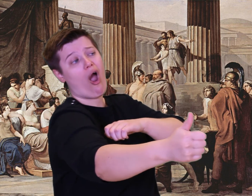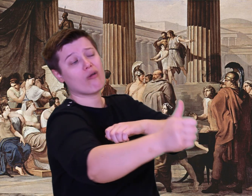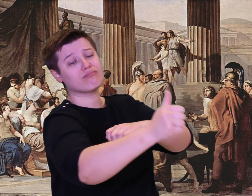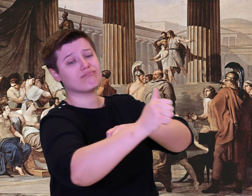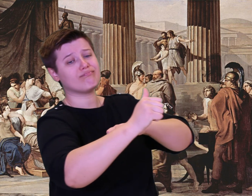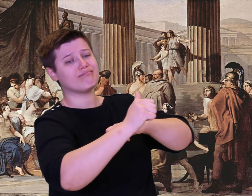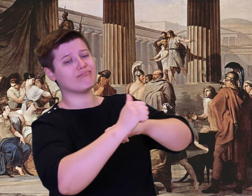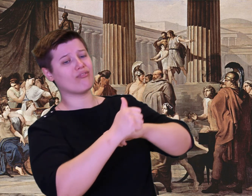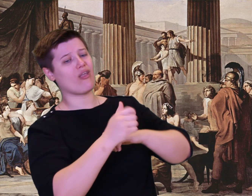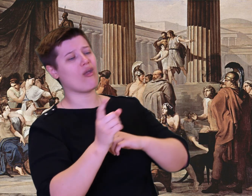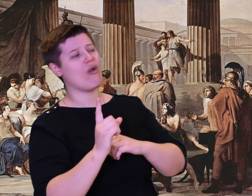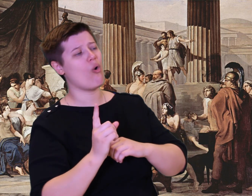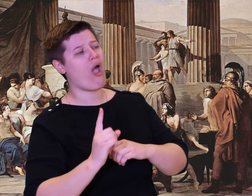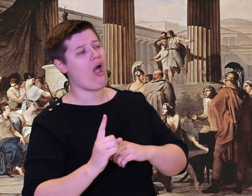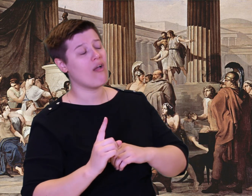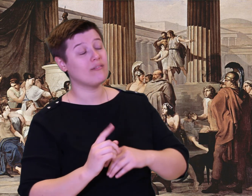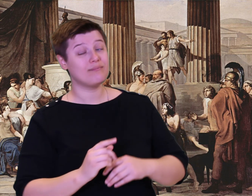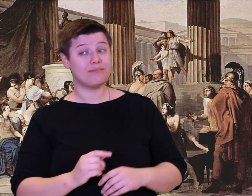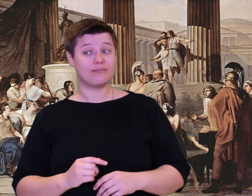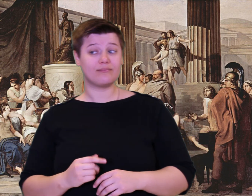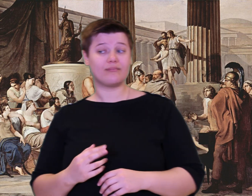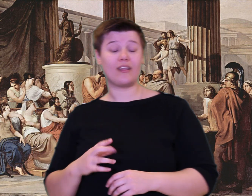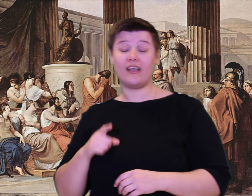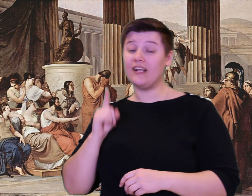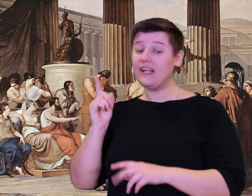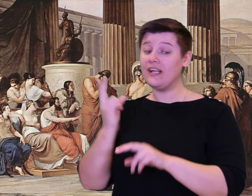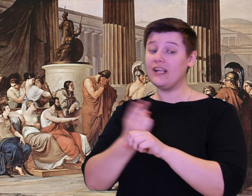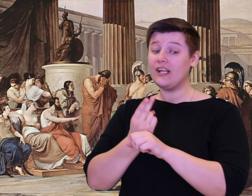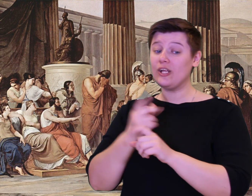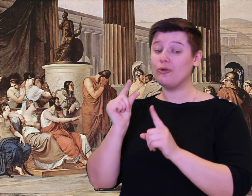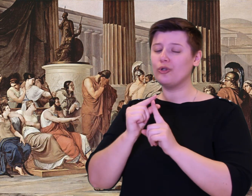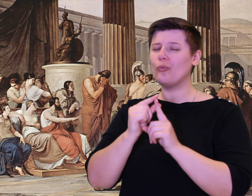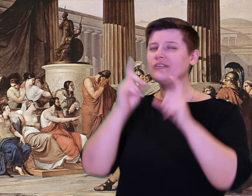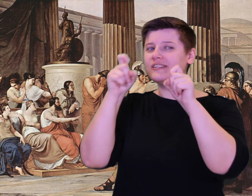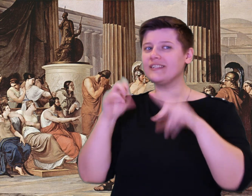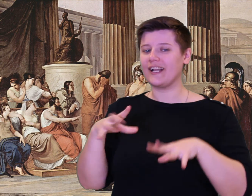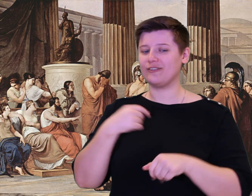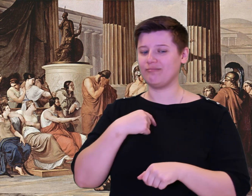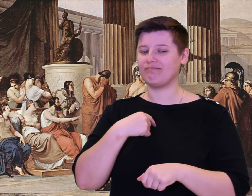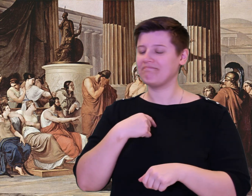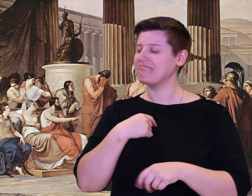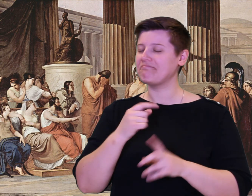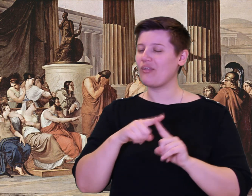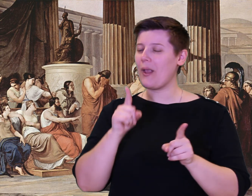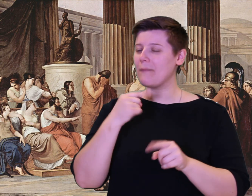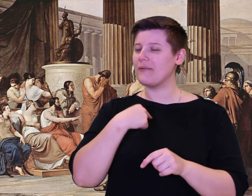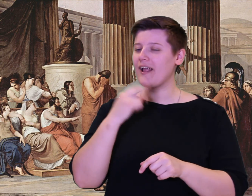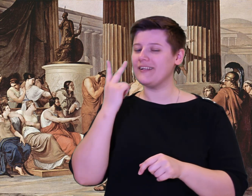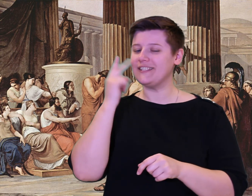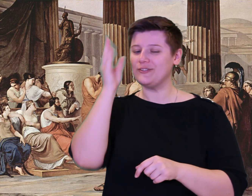I know how these things work. I answered him deceitfully.